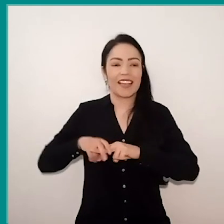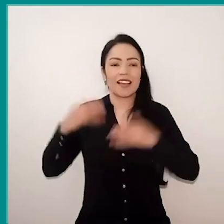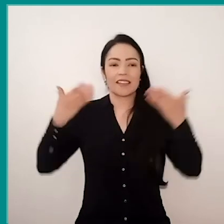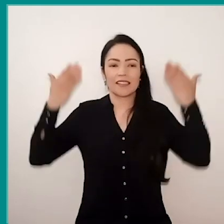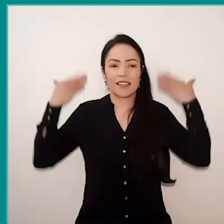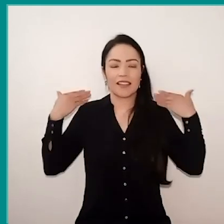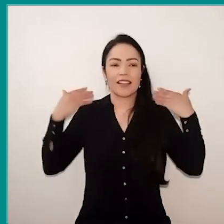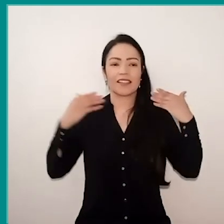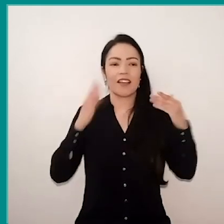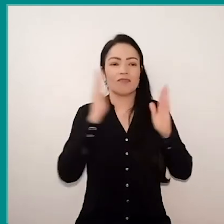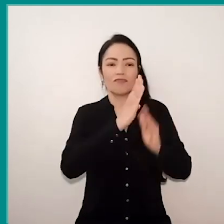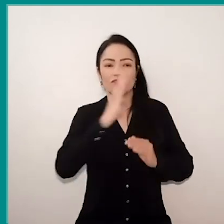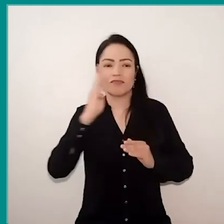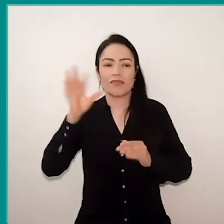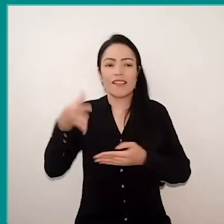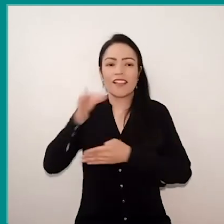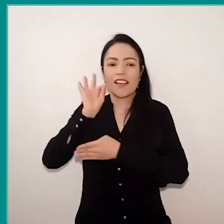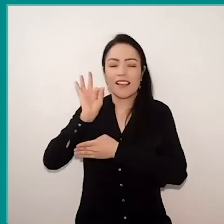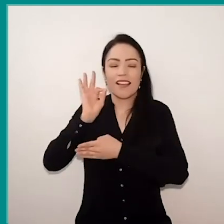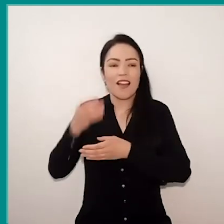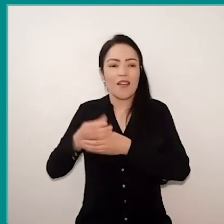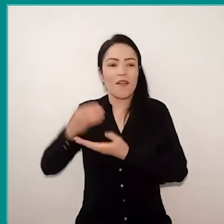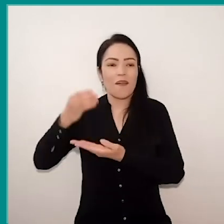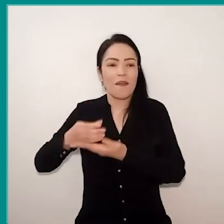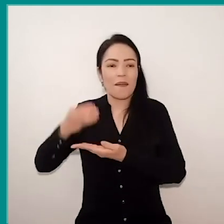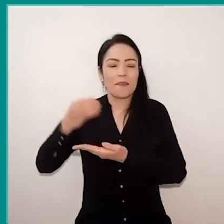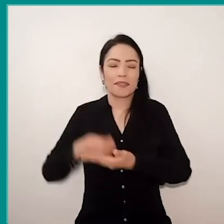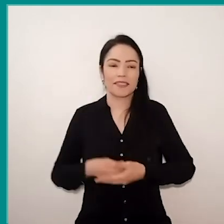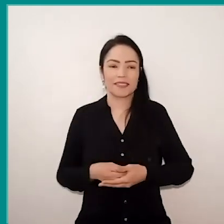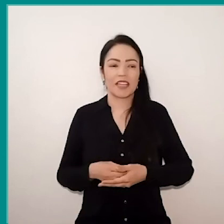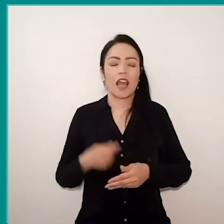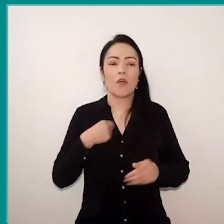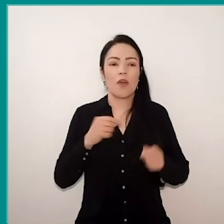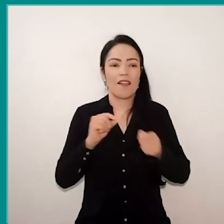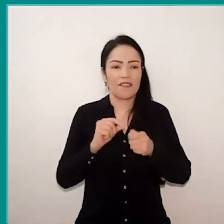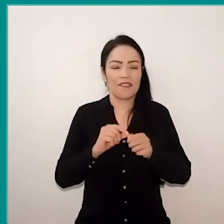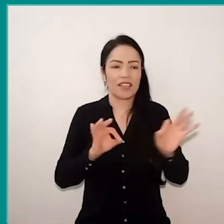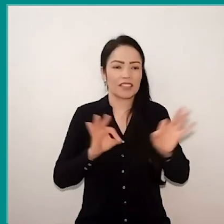with cups and glasses. I usually make my records, and today's records are like this,